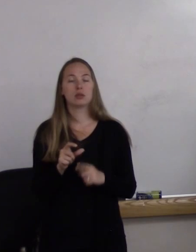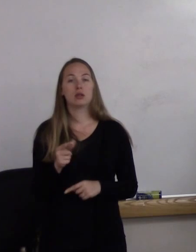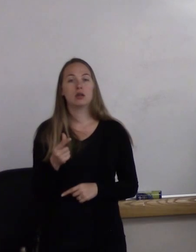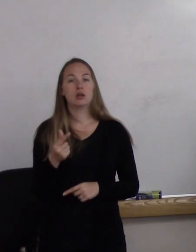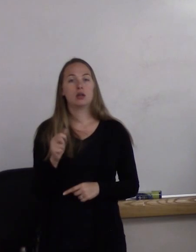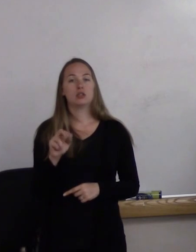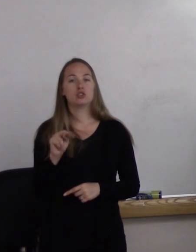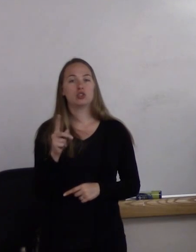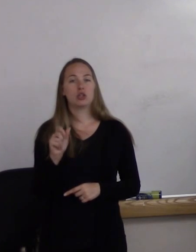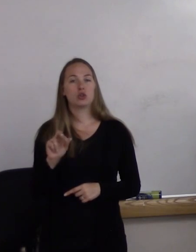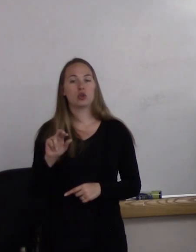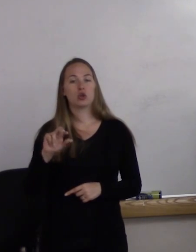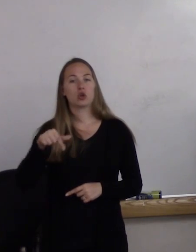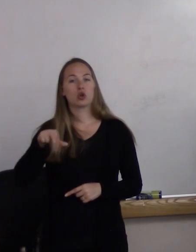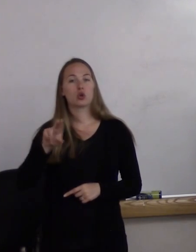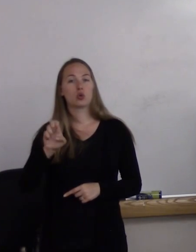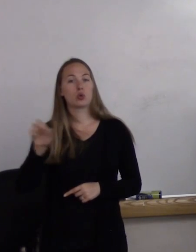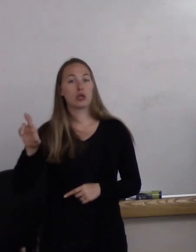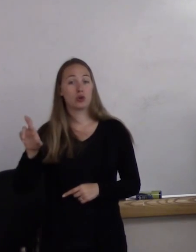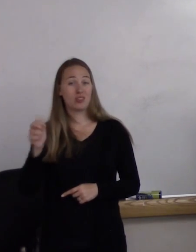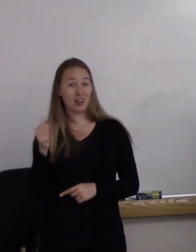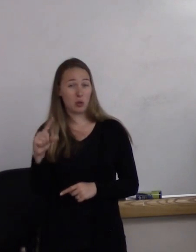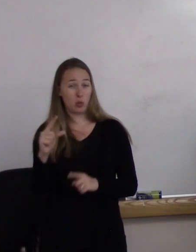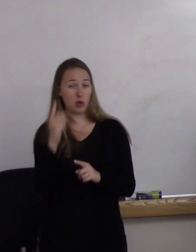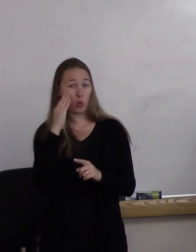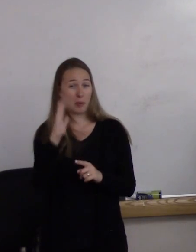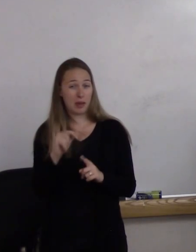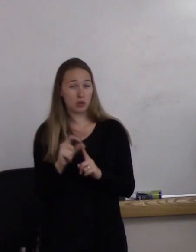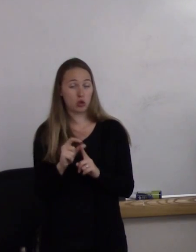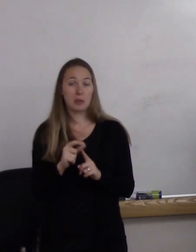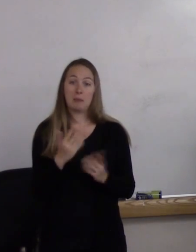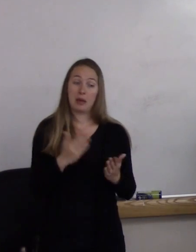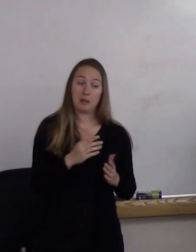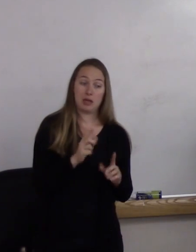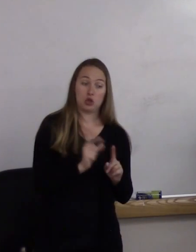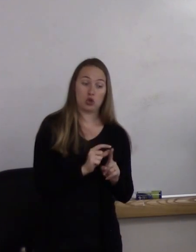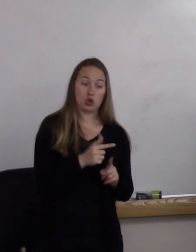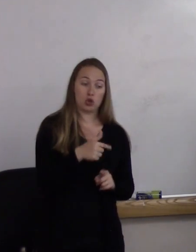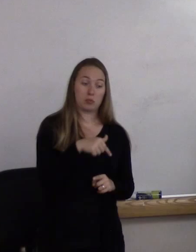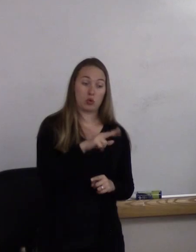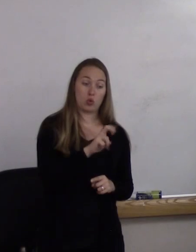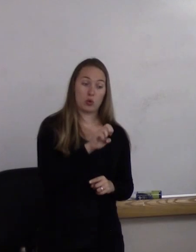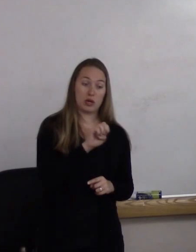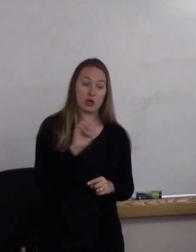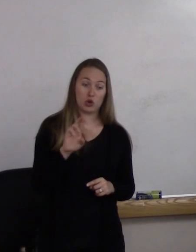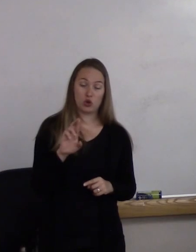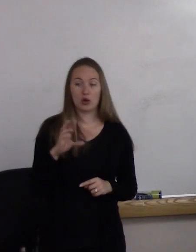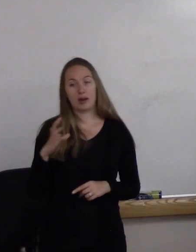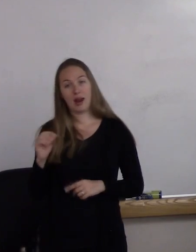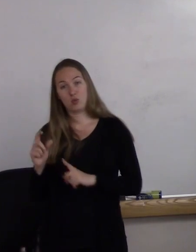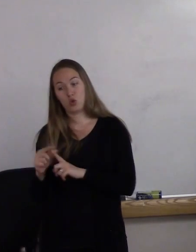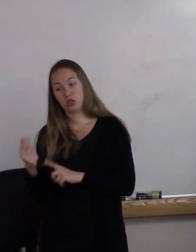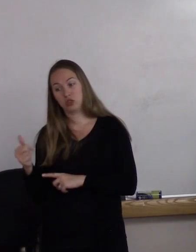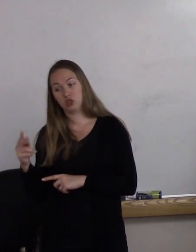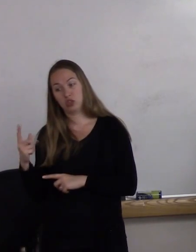Has anyone heard that term before? You may have heard the term queer. You may have heard the term gender, but together, genderqueer.